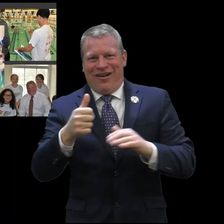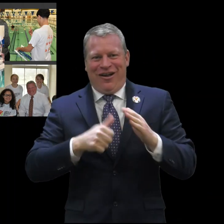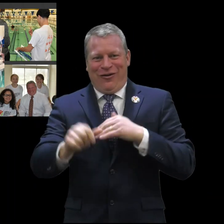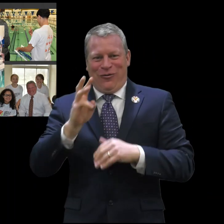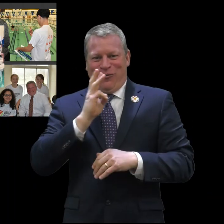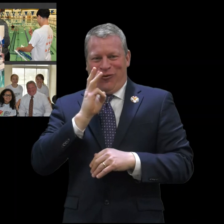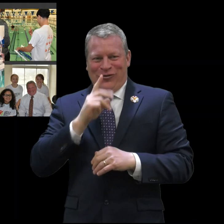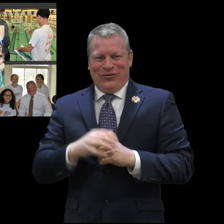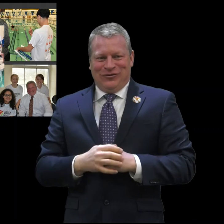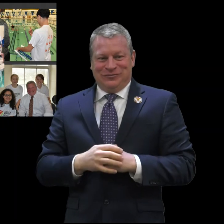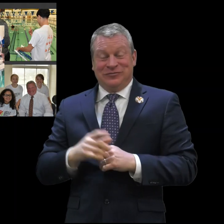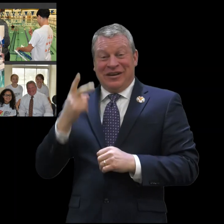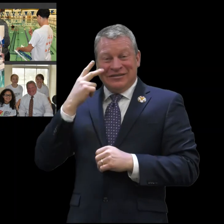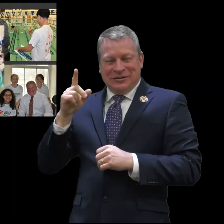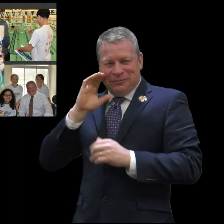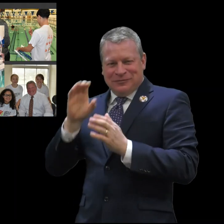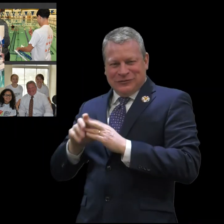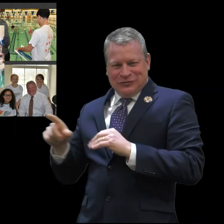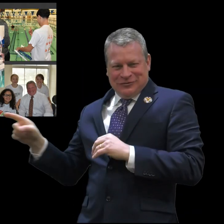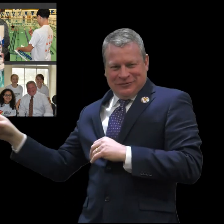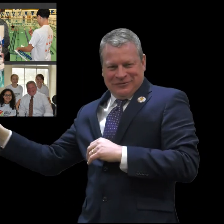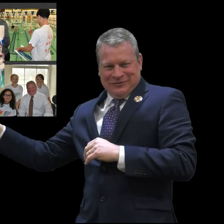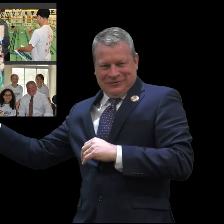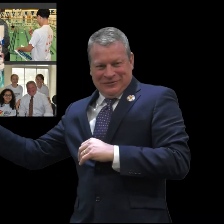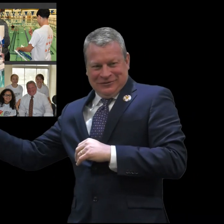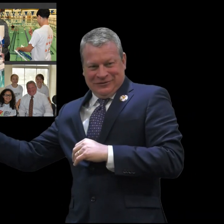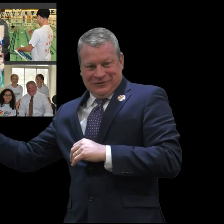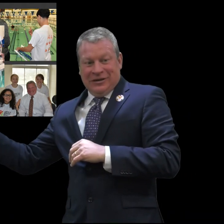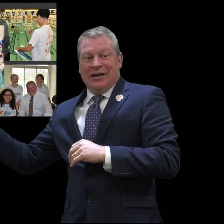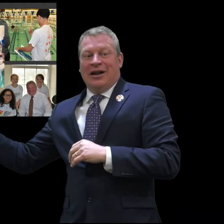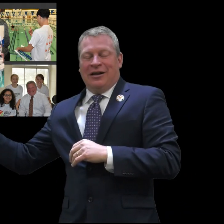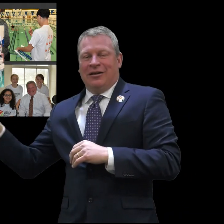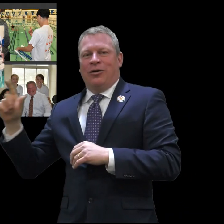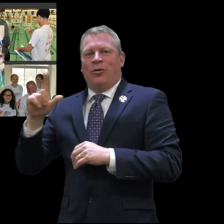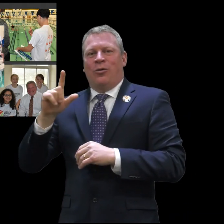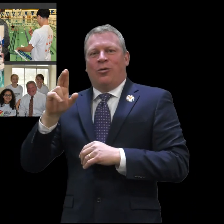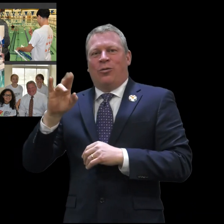developing strategies for these vehicles to compete in underwater obstacle